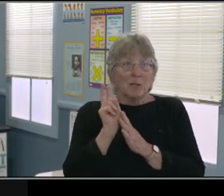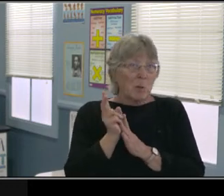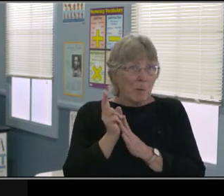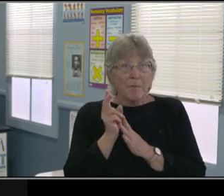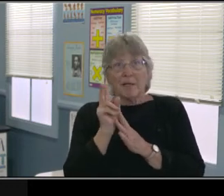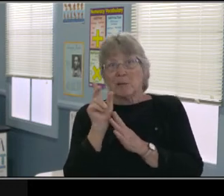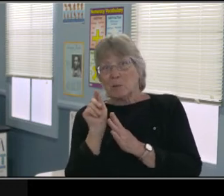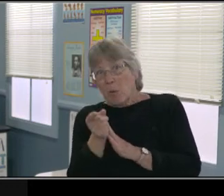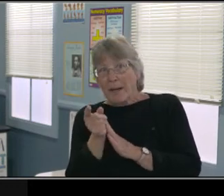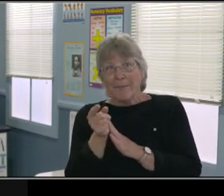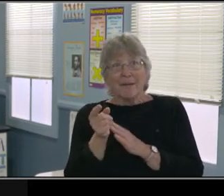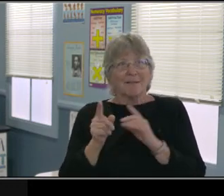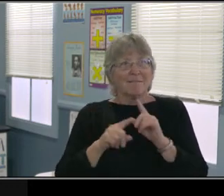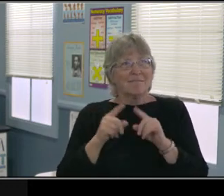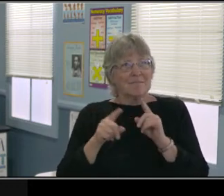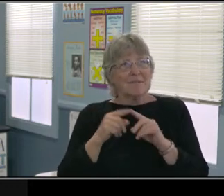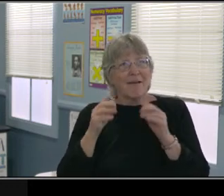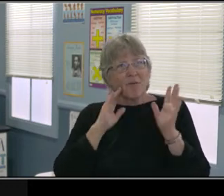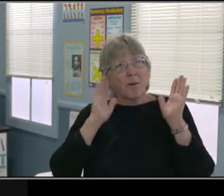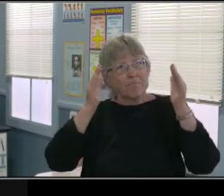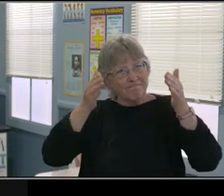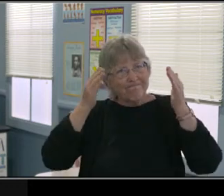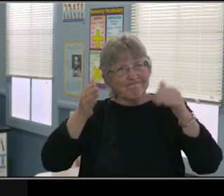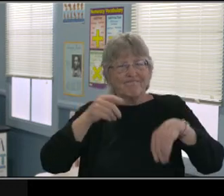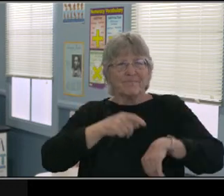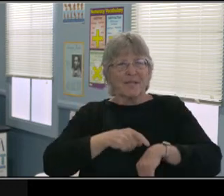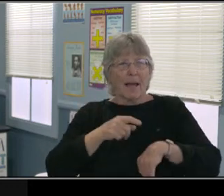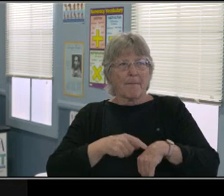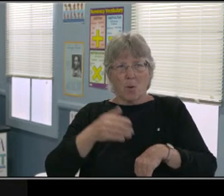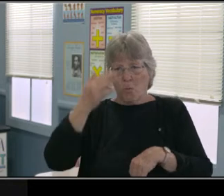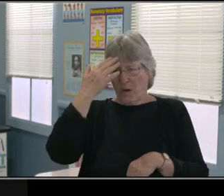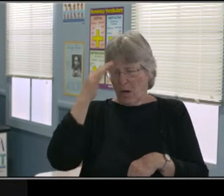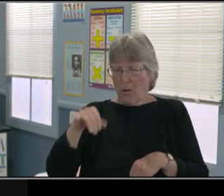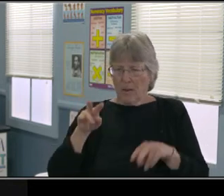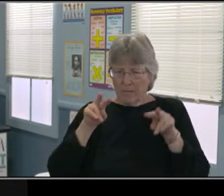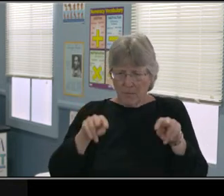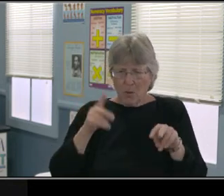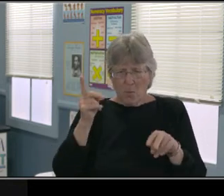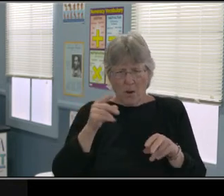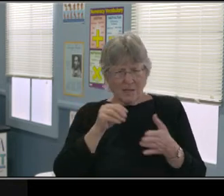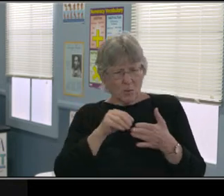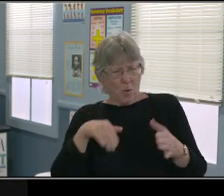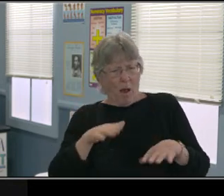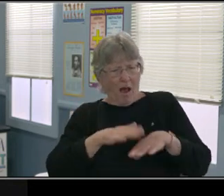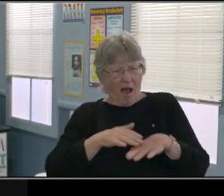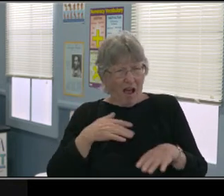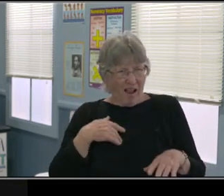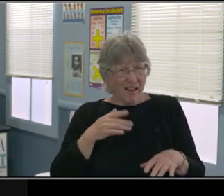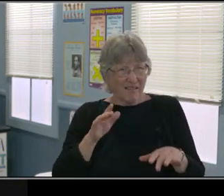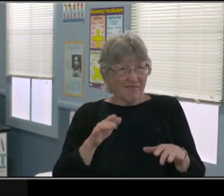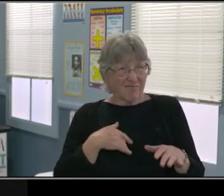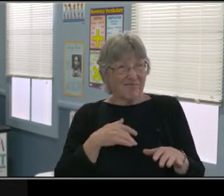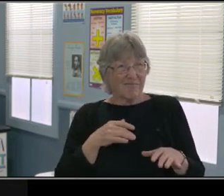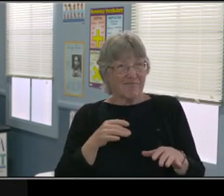And so maybe if there's decreased assignments on your accommodations, maybe that's something that the team looks at to say,